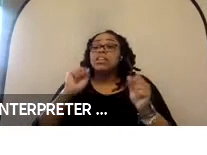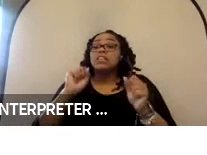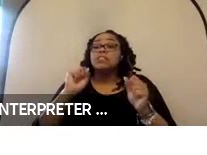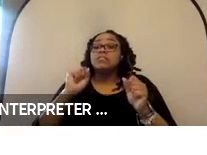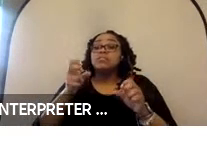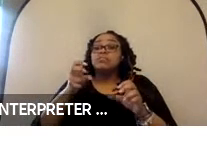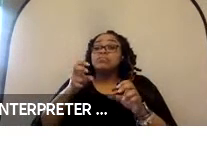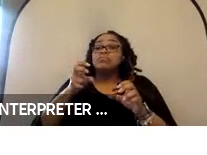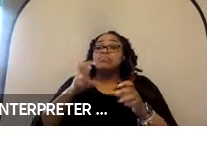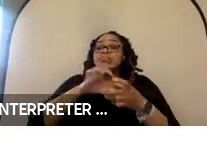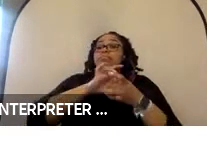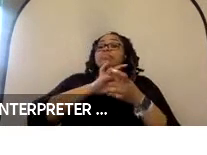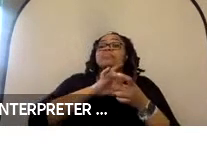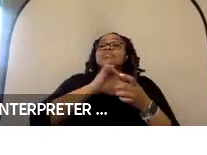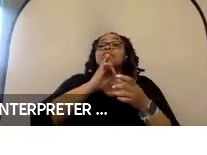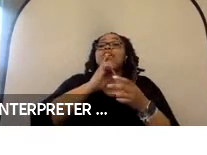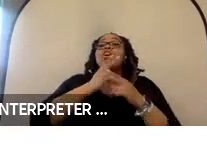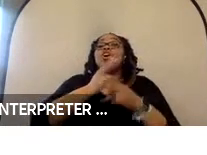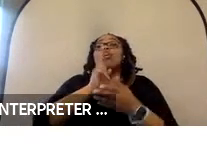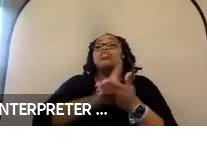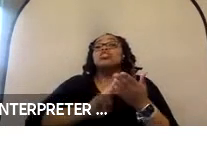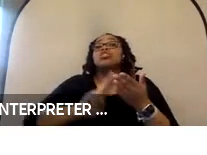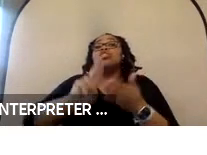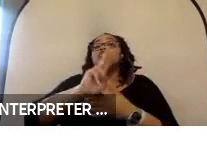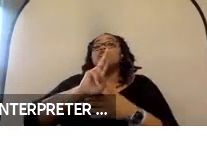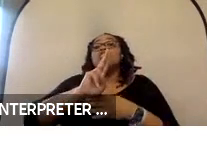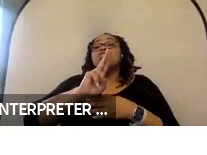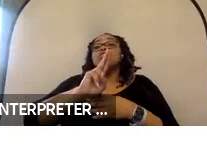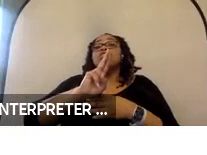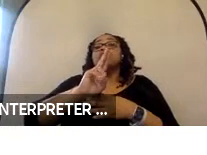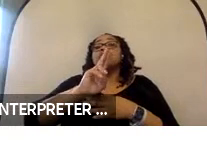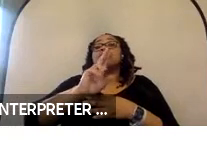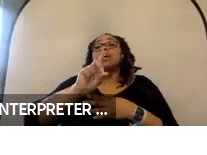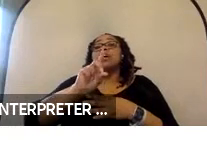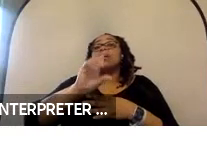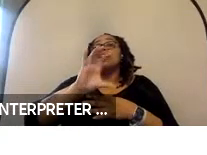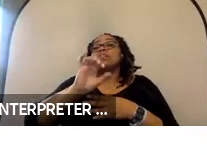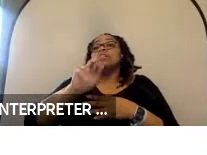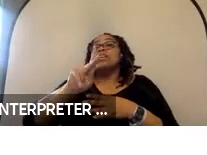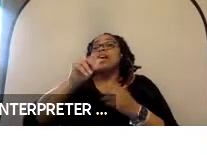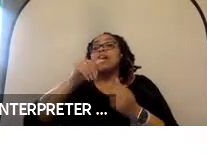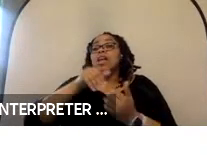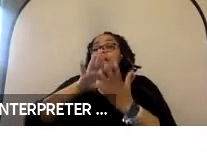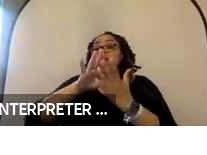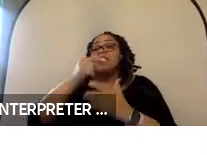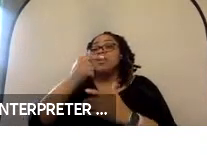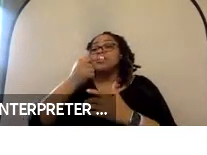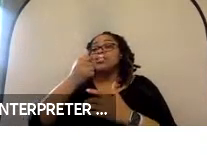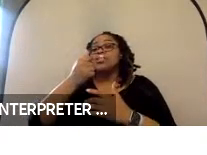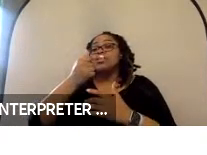a concept called the universal docking interface geometry. The idea is based on the concept